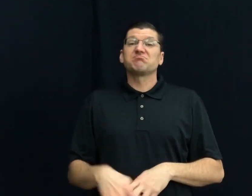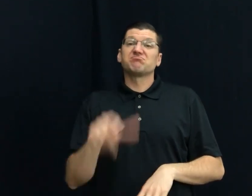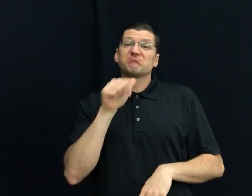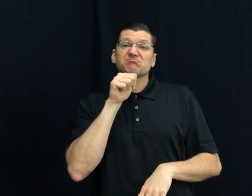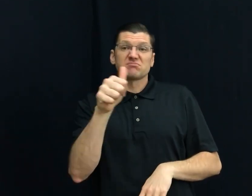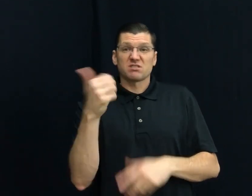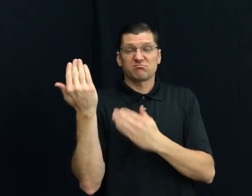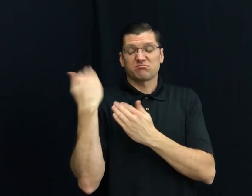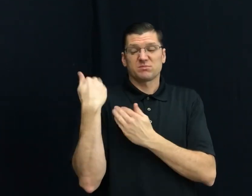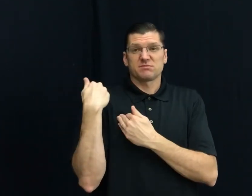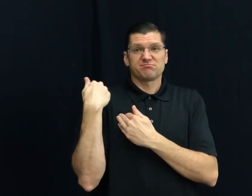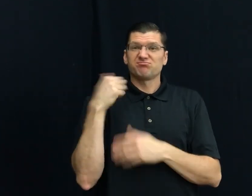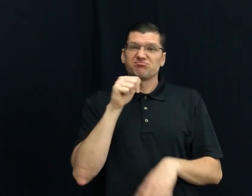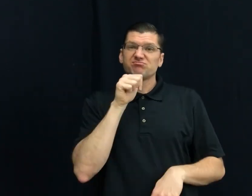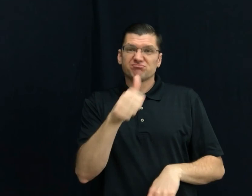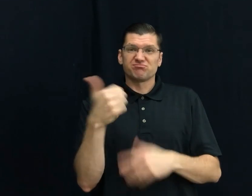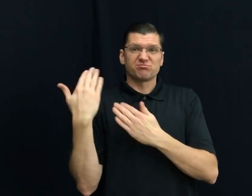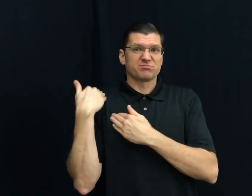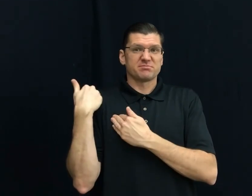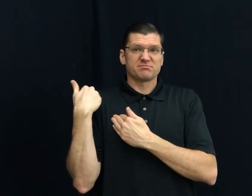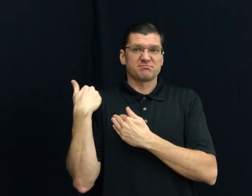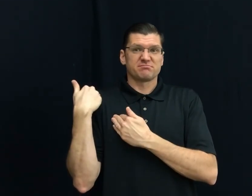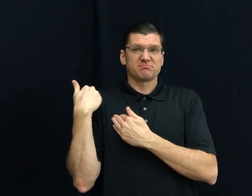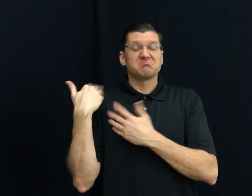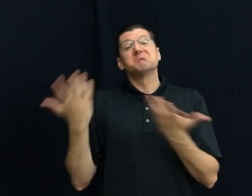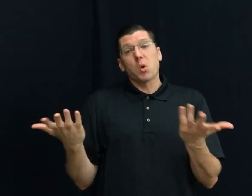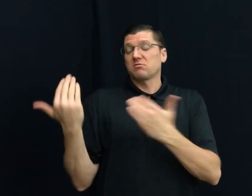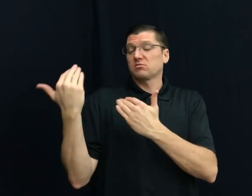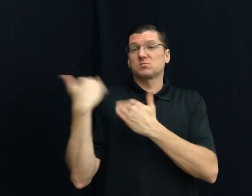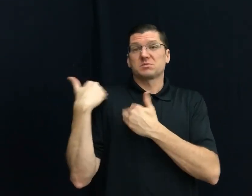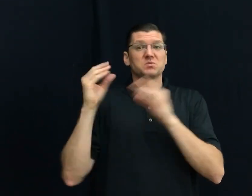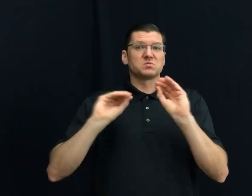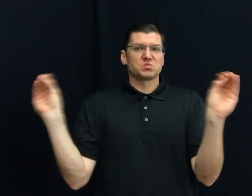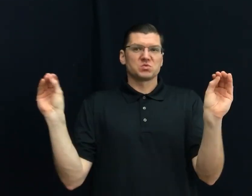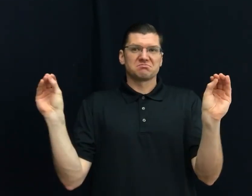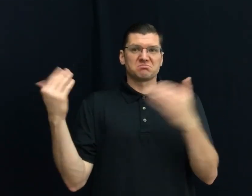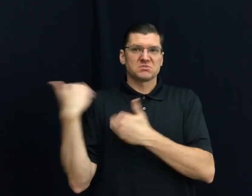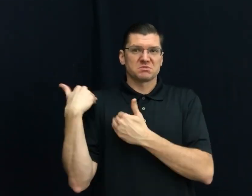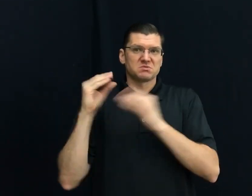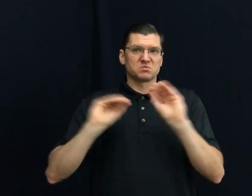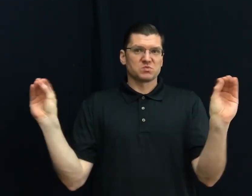82) IRRESPONSIBLE (not responsible or responsible none)